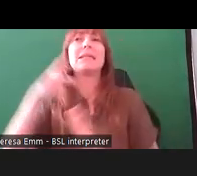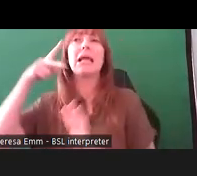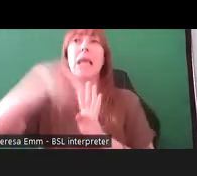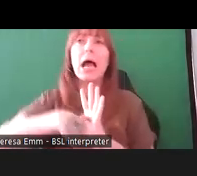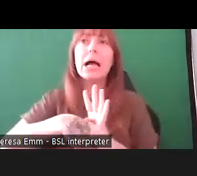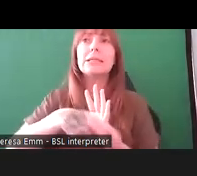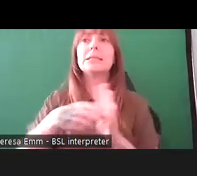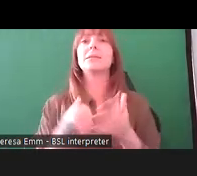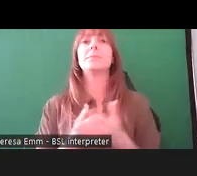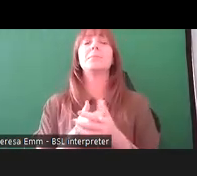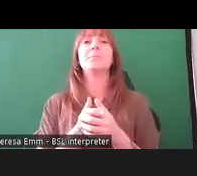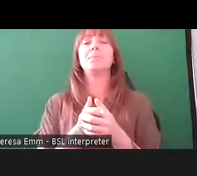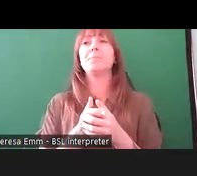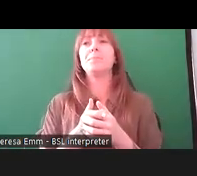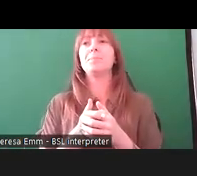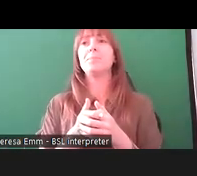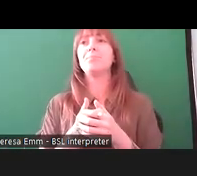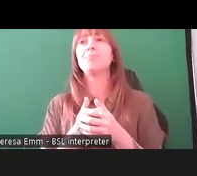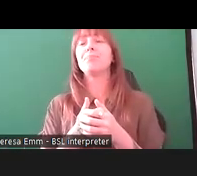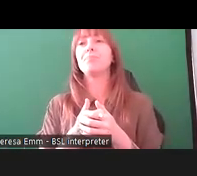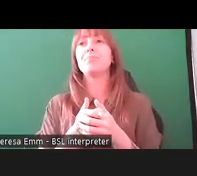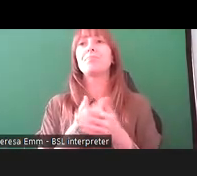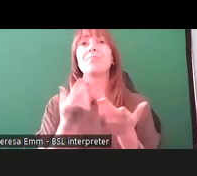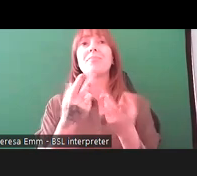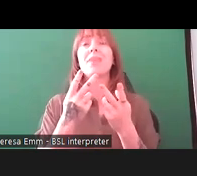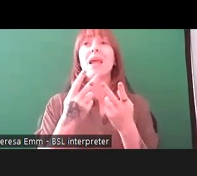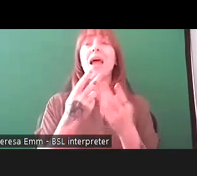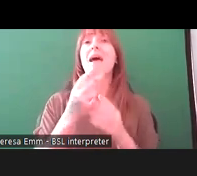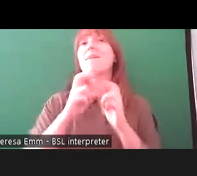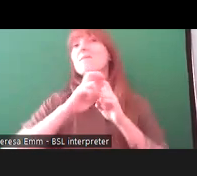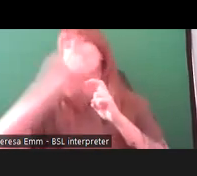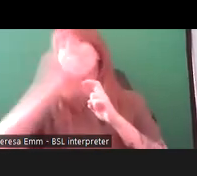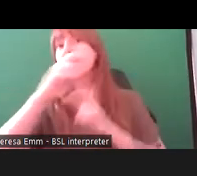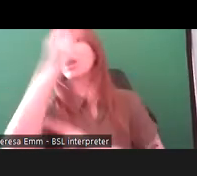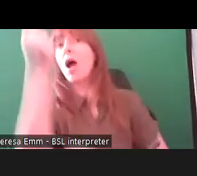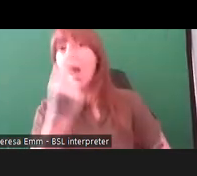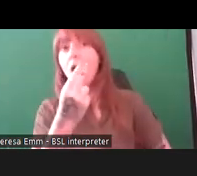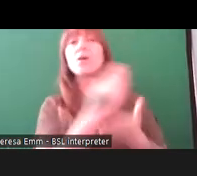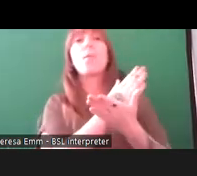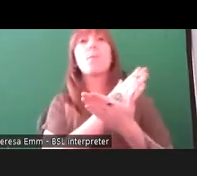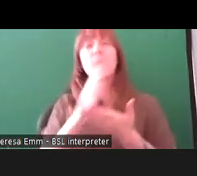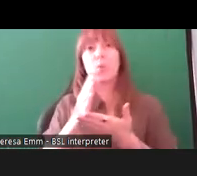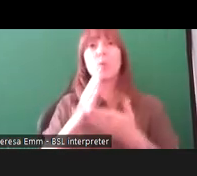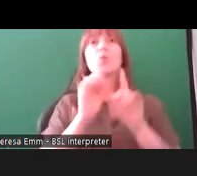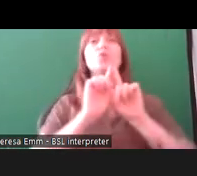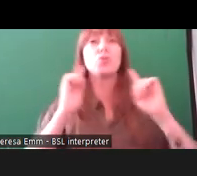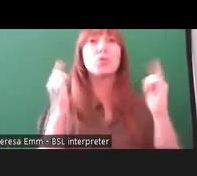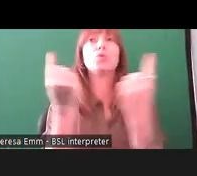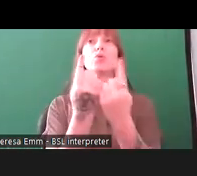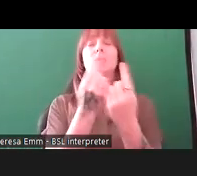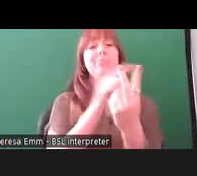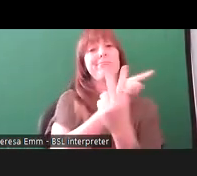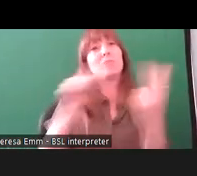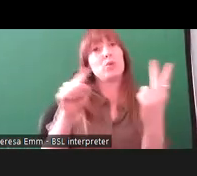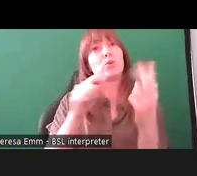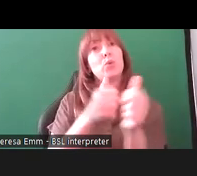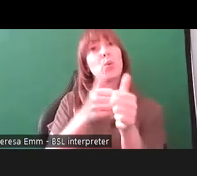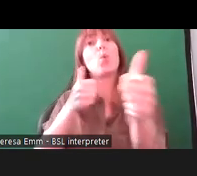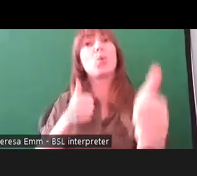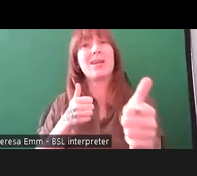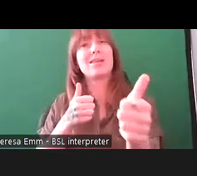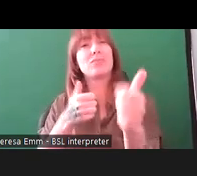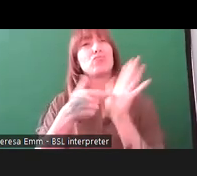as them - and Venture Arts and Pure Studio who are organizations that are represent, and work,